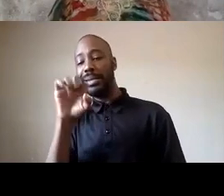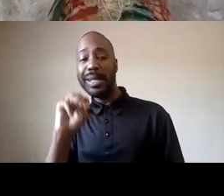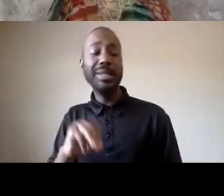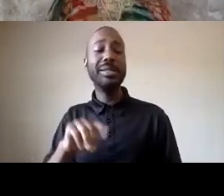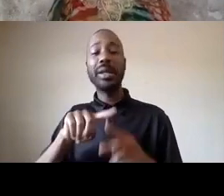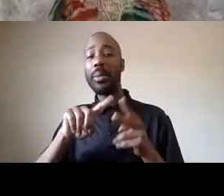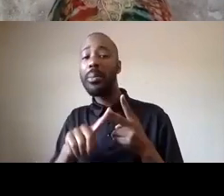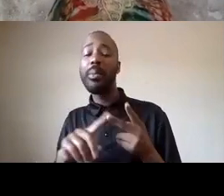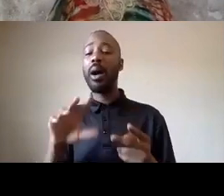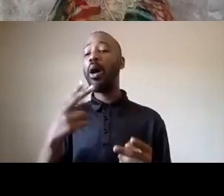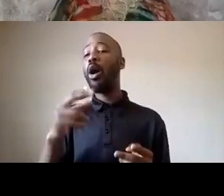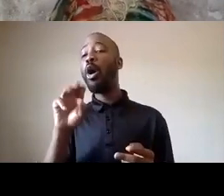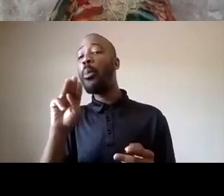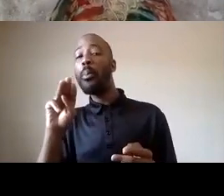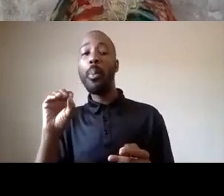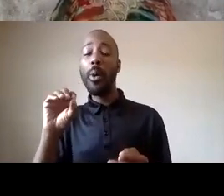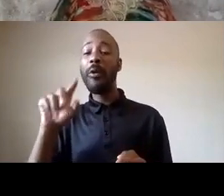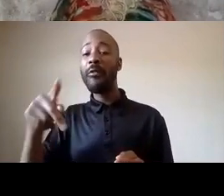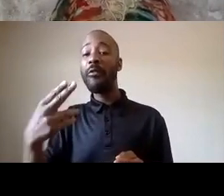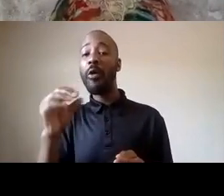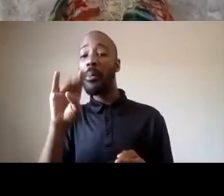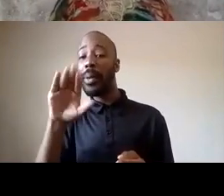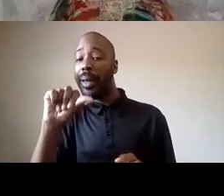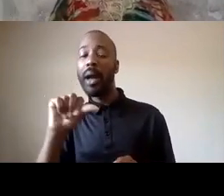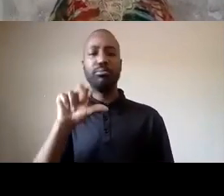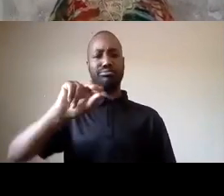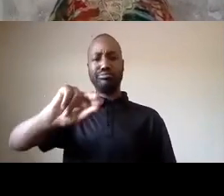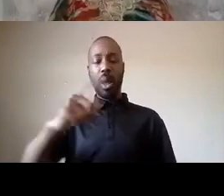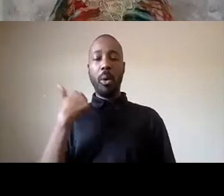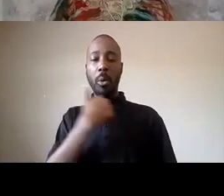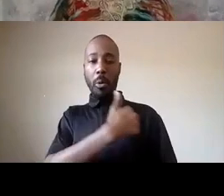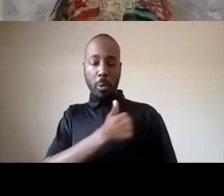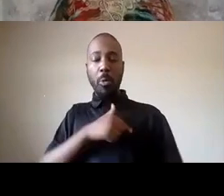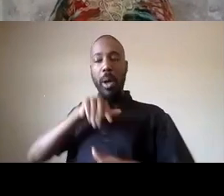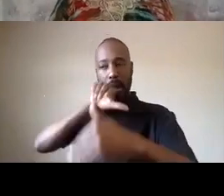right we enter the movement as our whole and complete selves and what happens